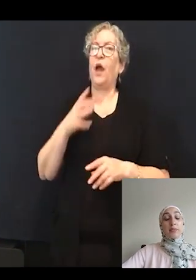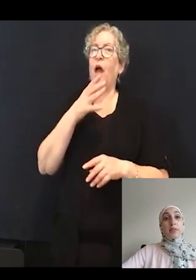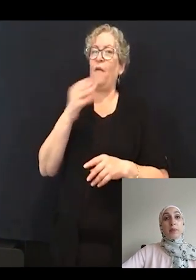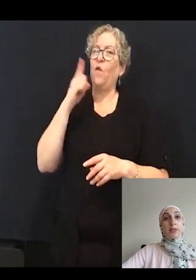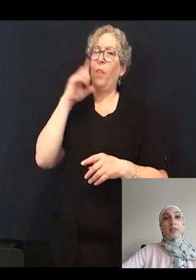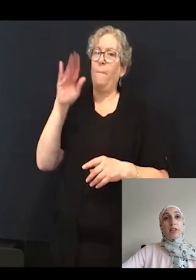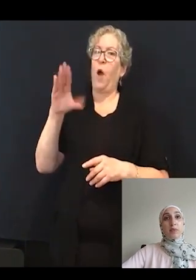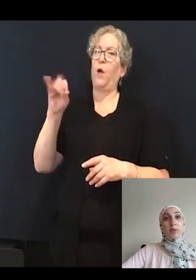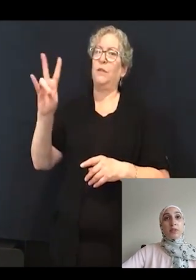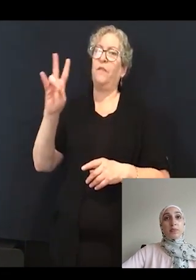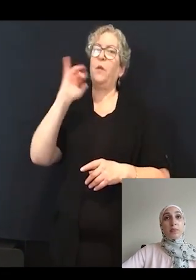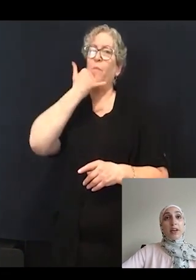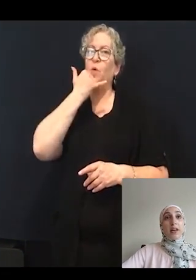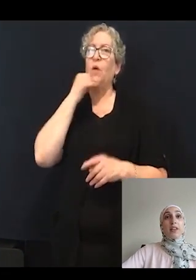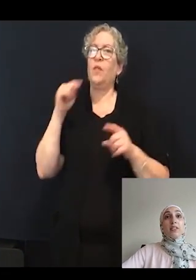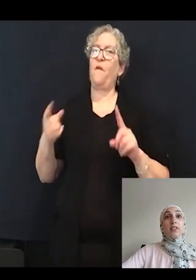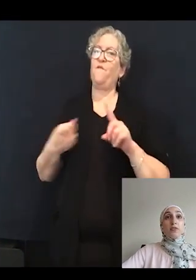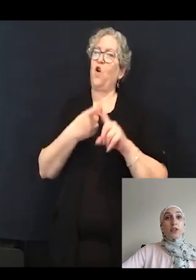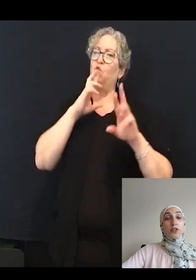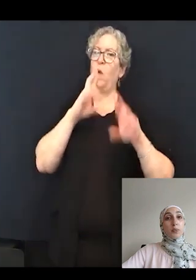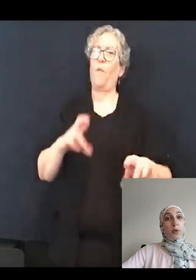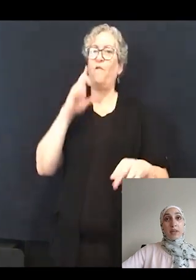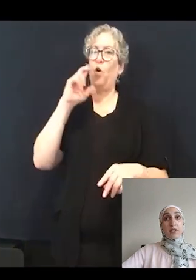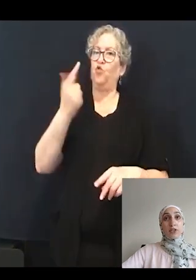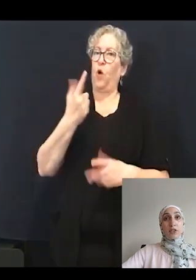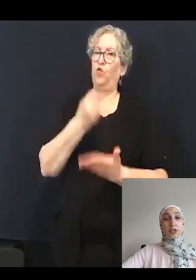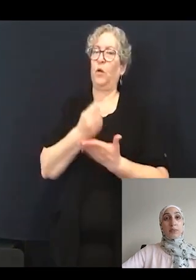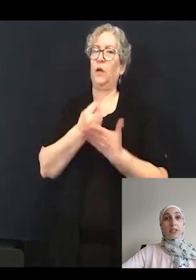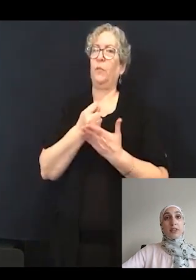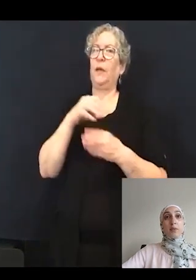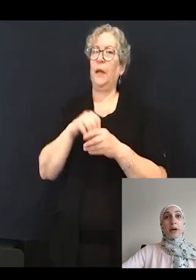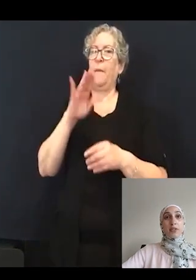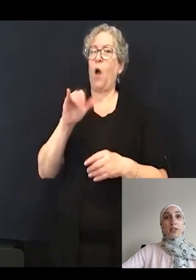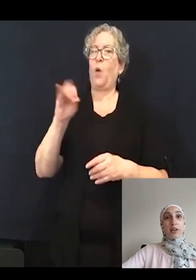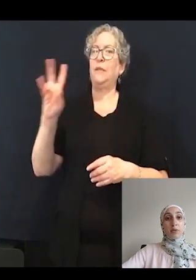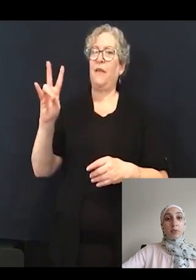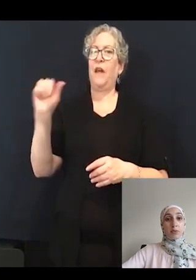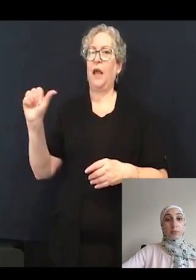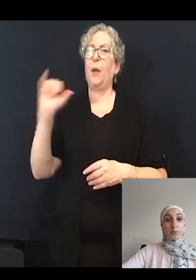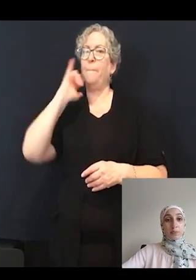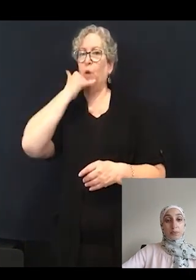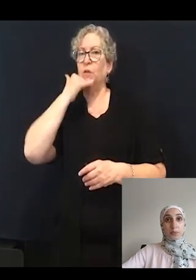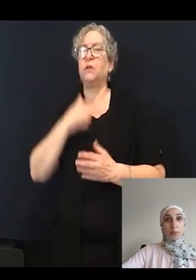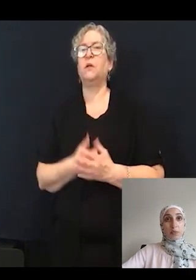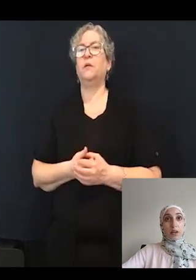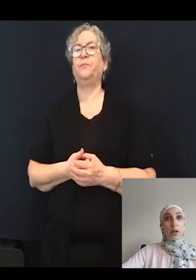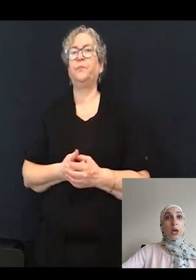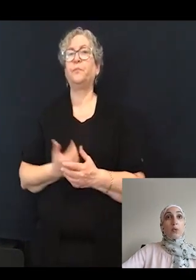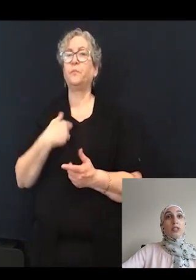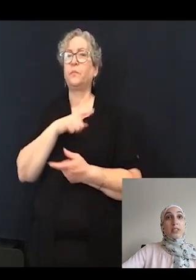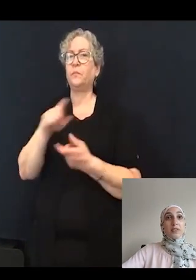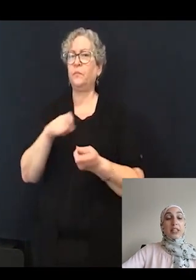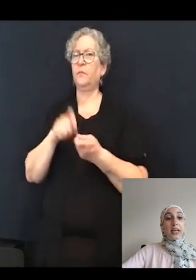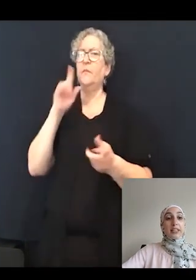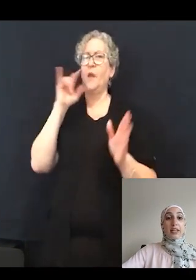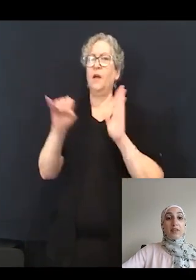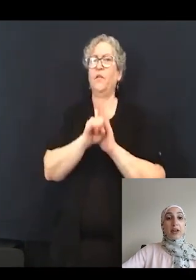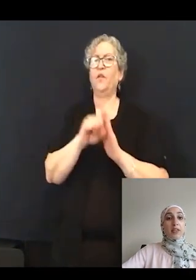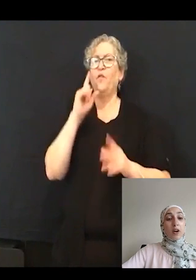mutants. This is the first report of a drug treatment in the MYO7A mutant. We specifically identified that R-baclofen